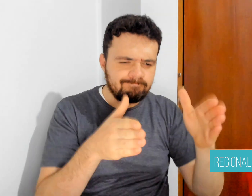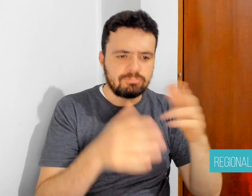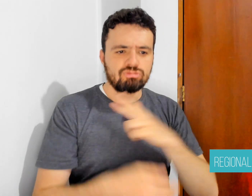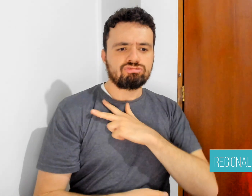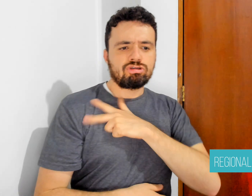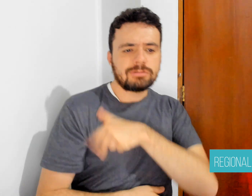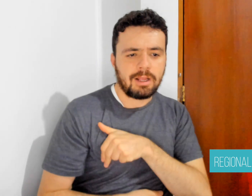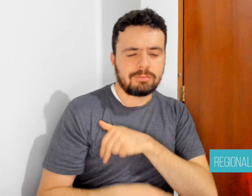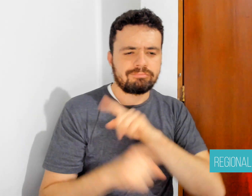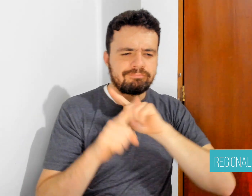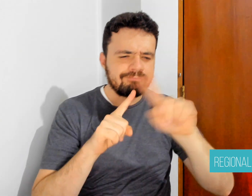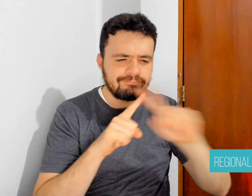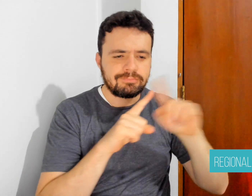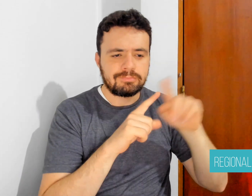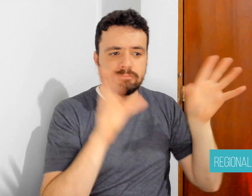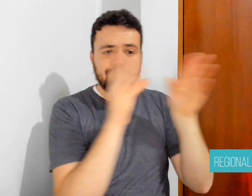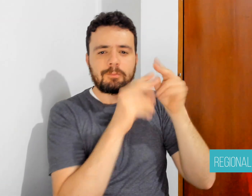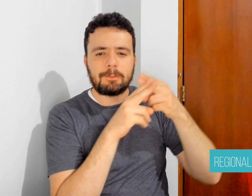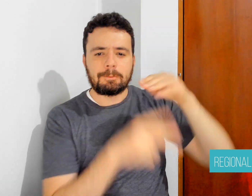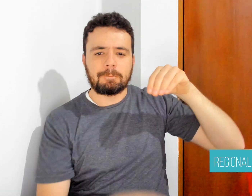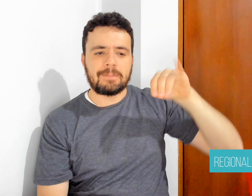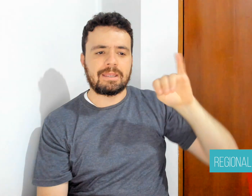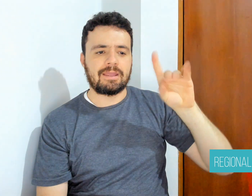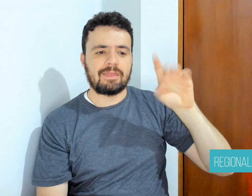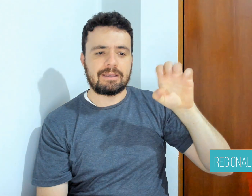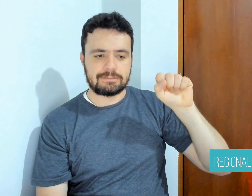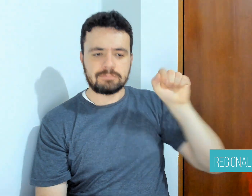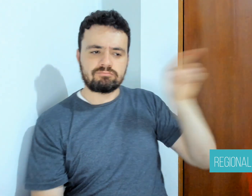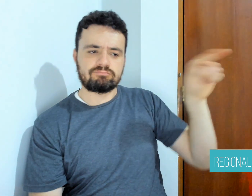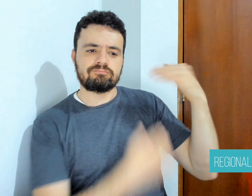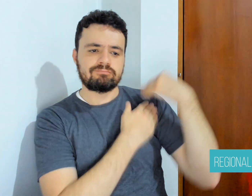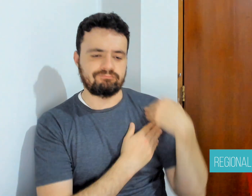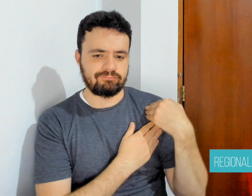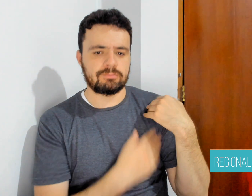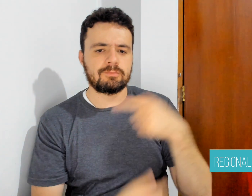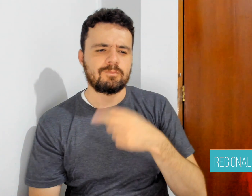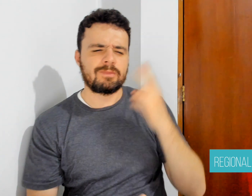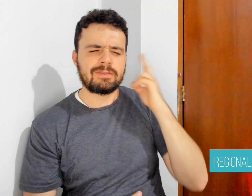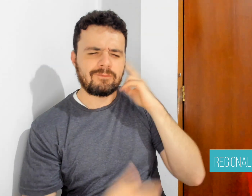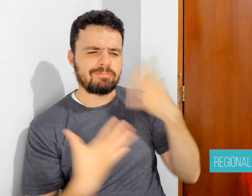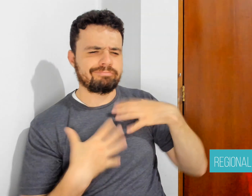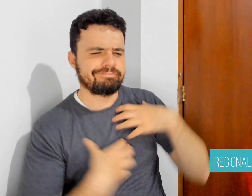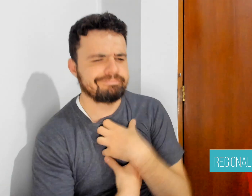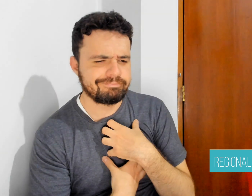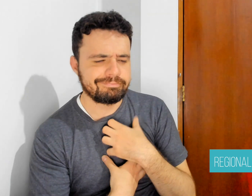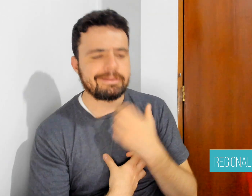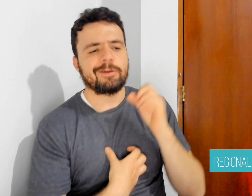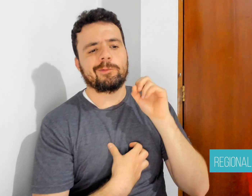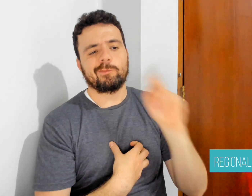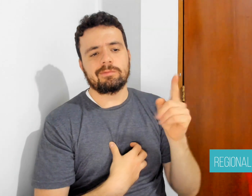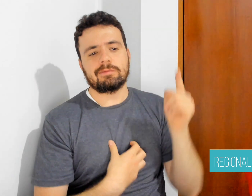but Couto filed a complaint with the National Institution